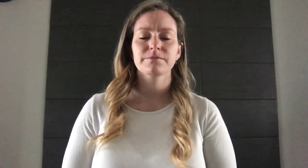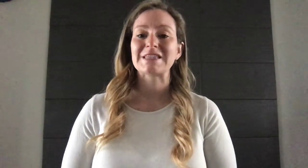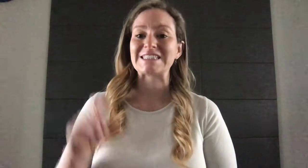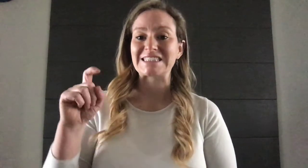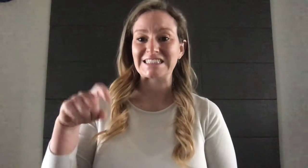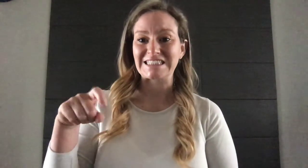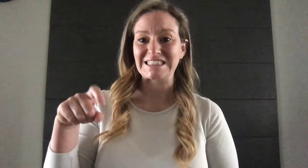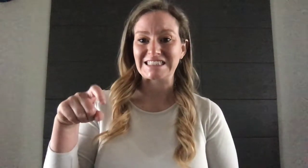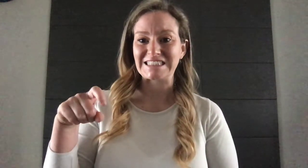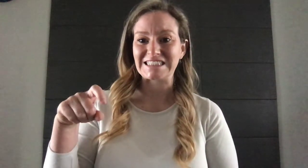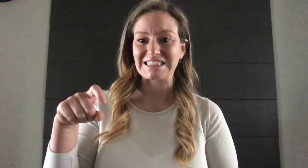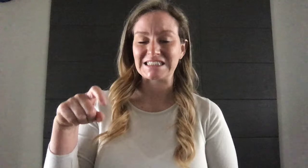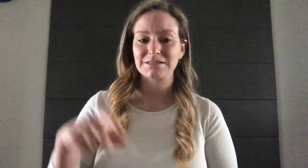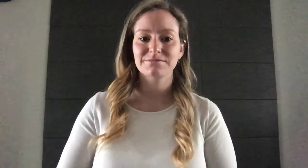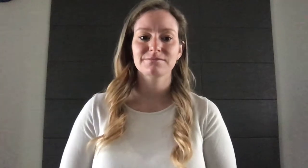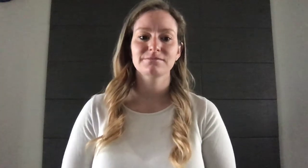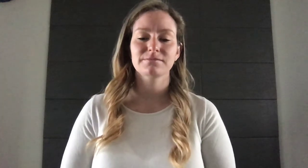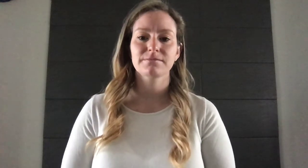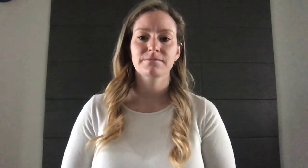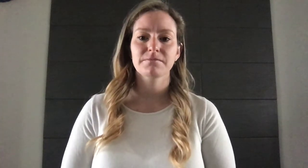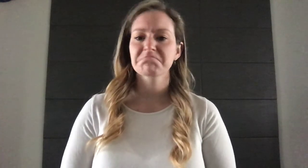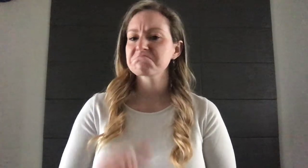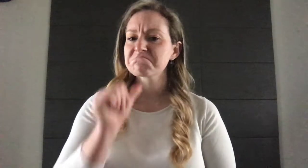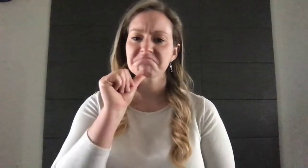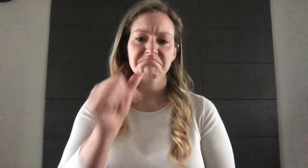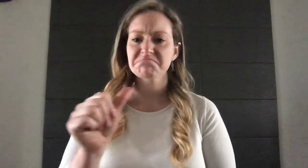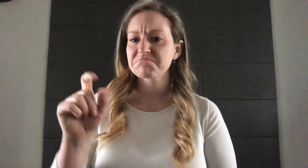NEED/SUPPOSE DONT-NEED/SHOULDNT